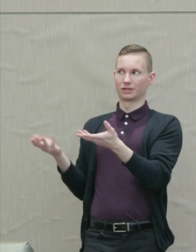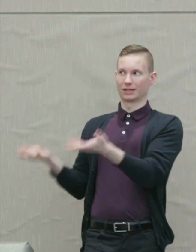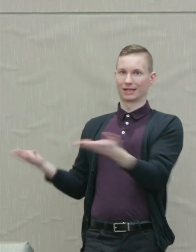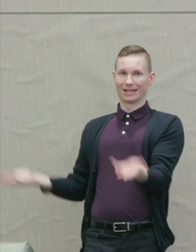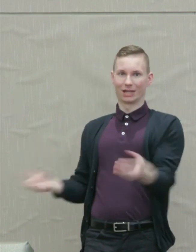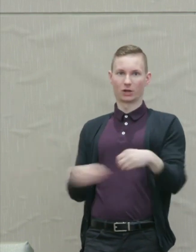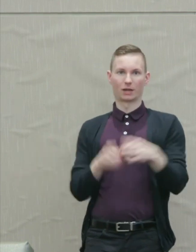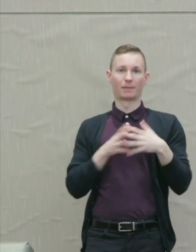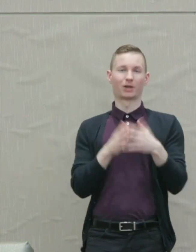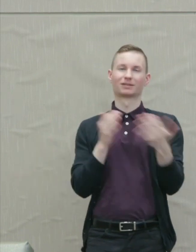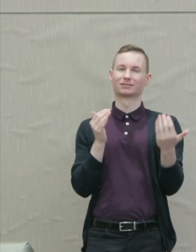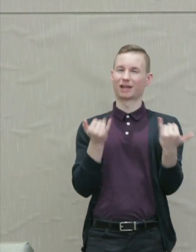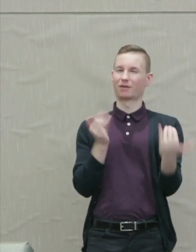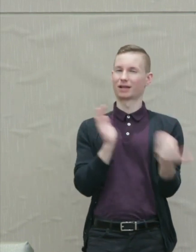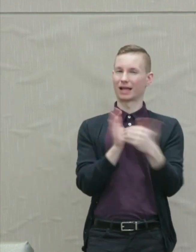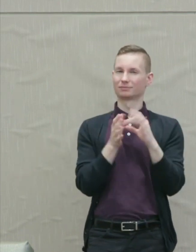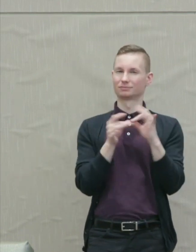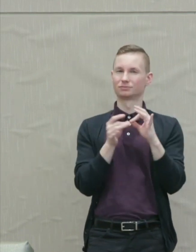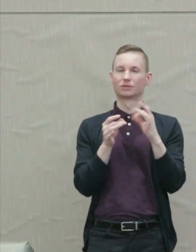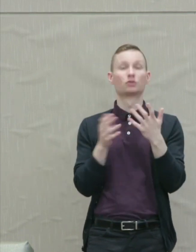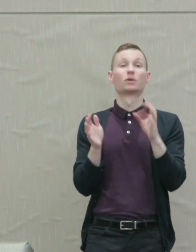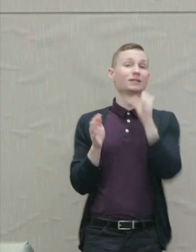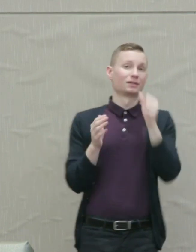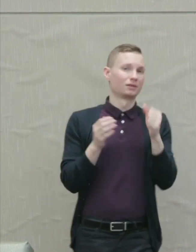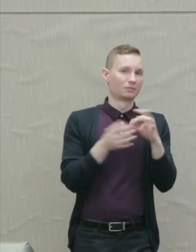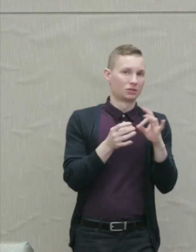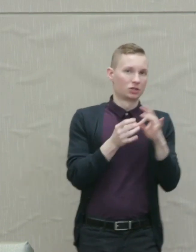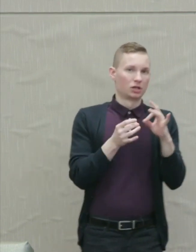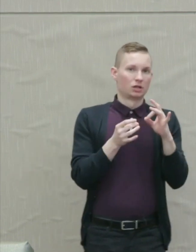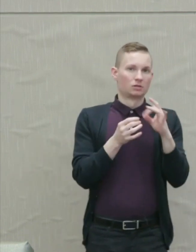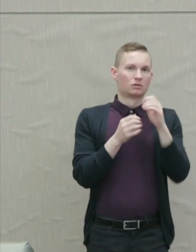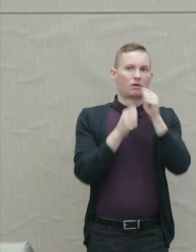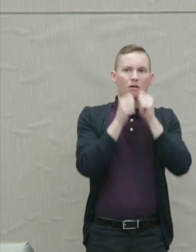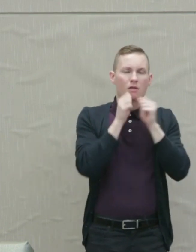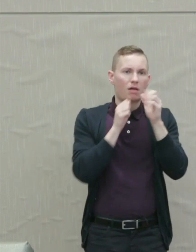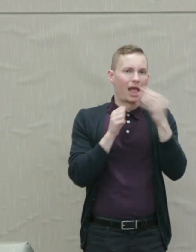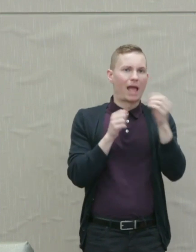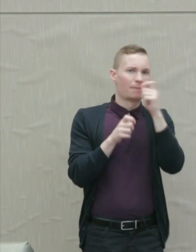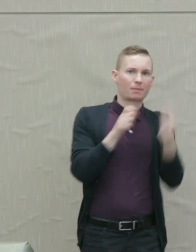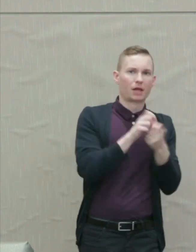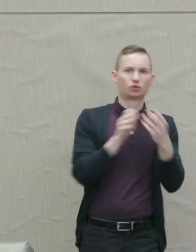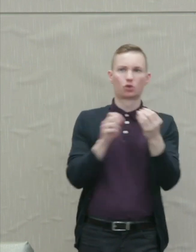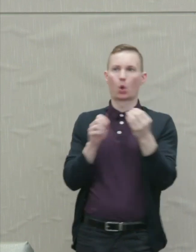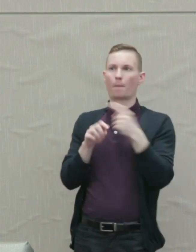No mention again of torment or payback, only a determination to ensure the protection of